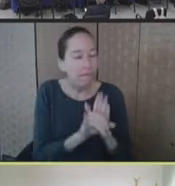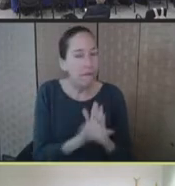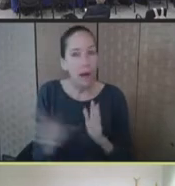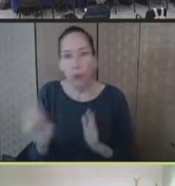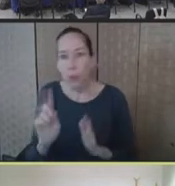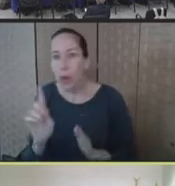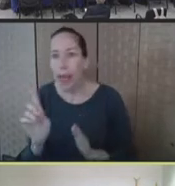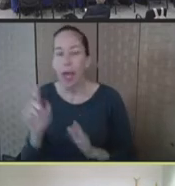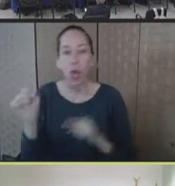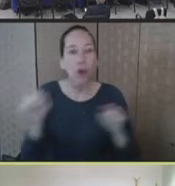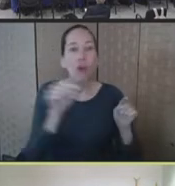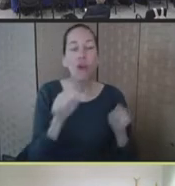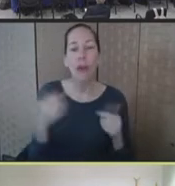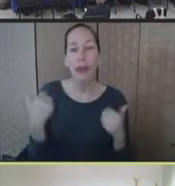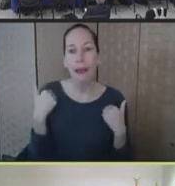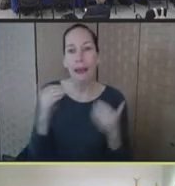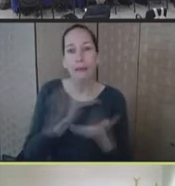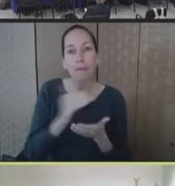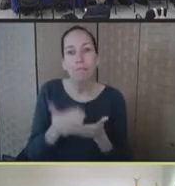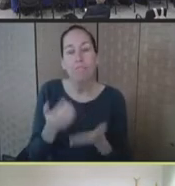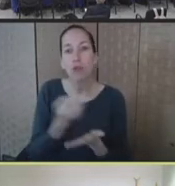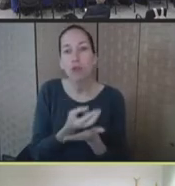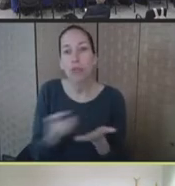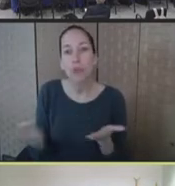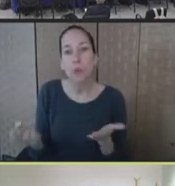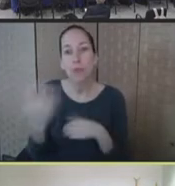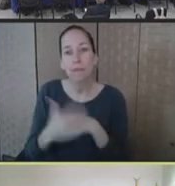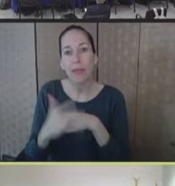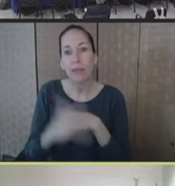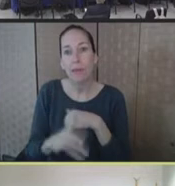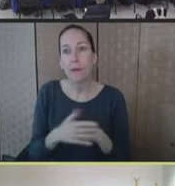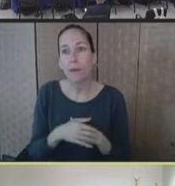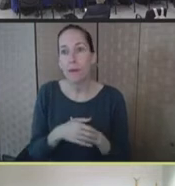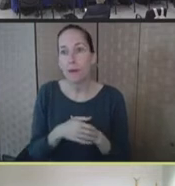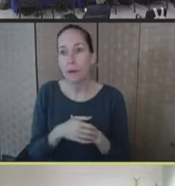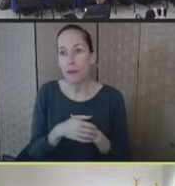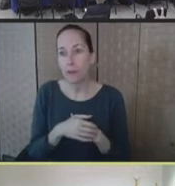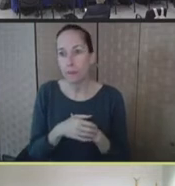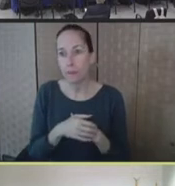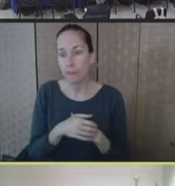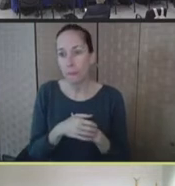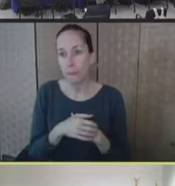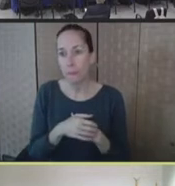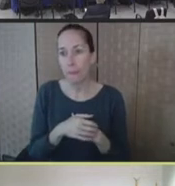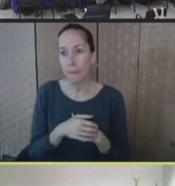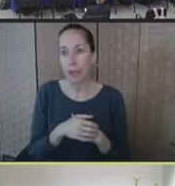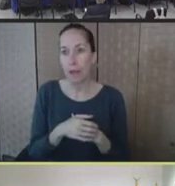a more flexible set of capabilities to better support the realities that were presented to us